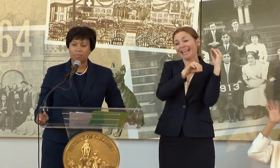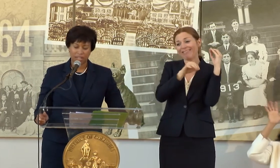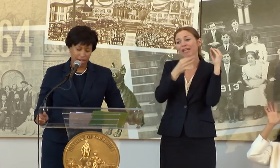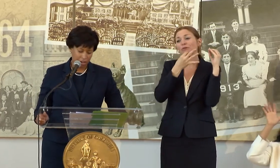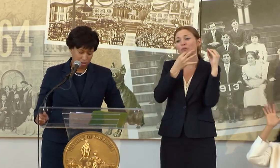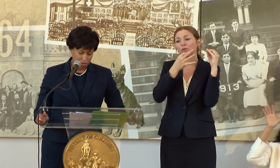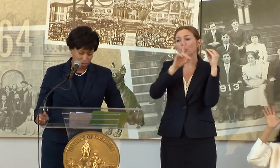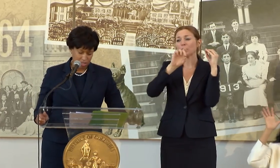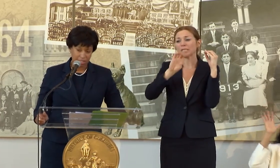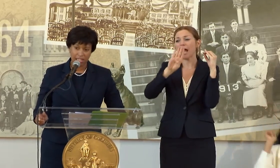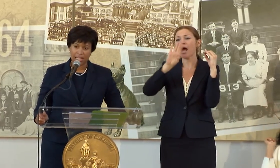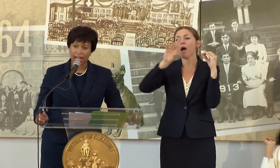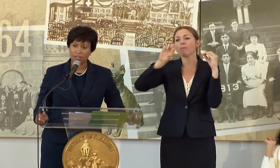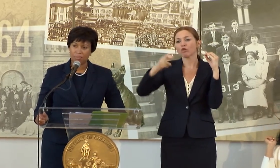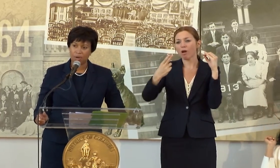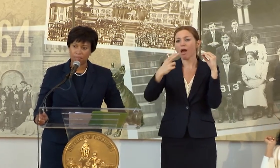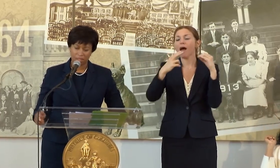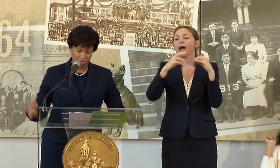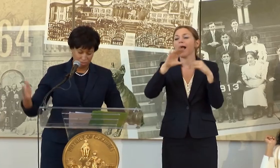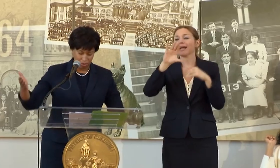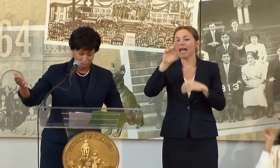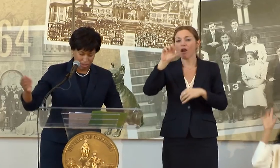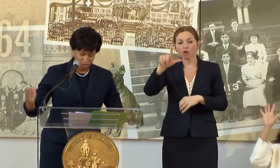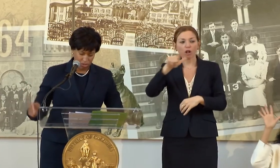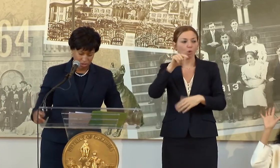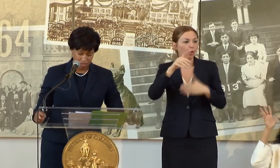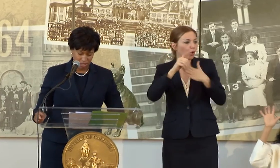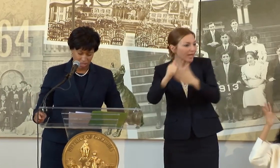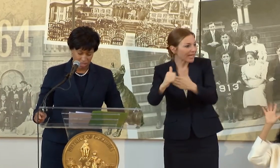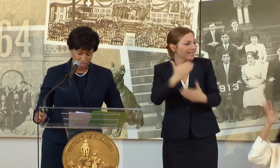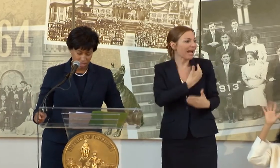DEBORAH CARROLL WHO IS LEADING OUR DEPARTMENT OF EMPLOYMENT SERVICES.